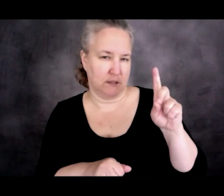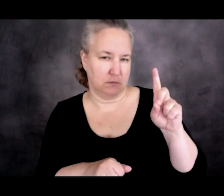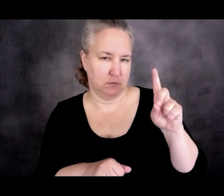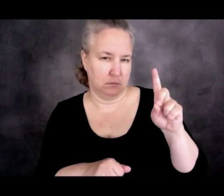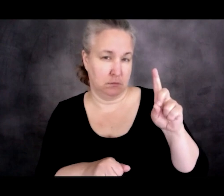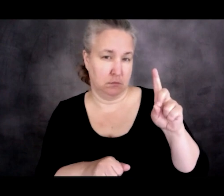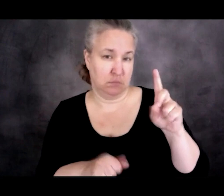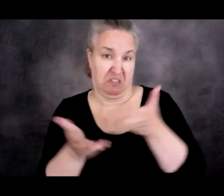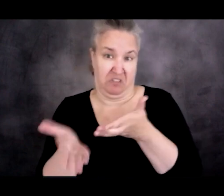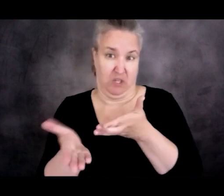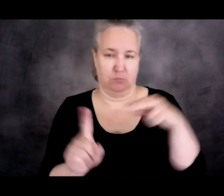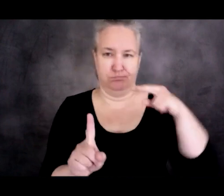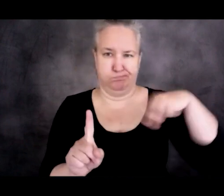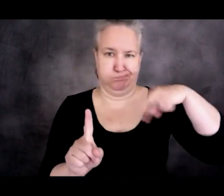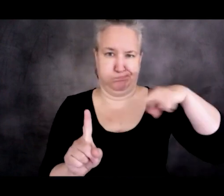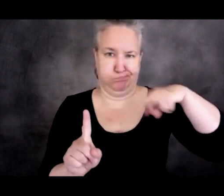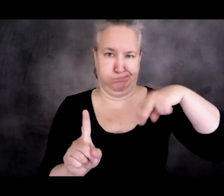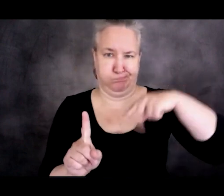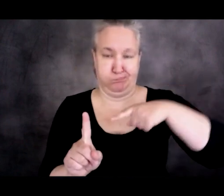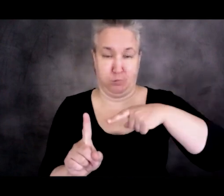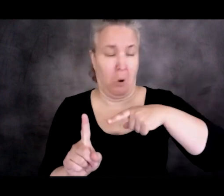You would be able to enter.